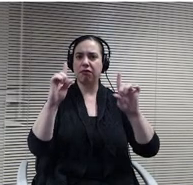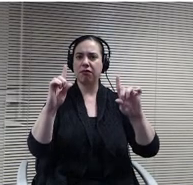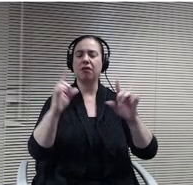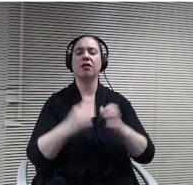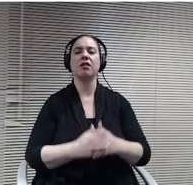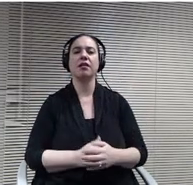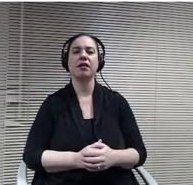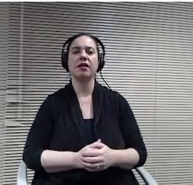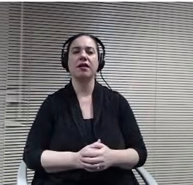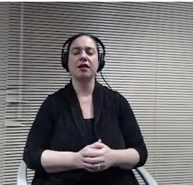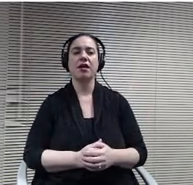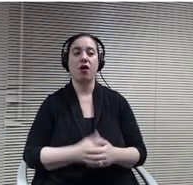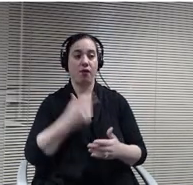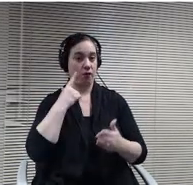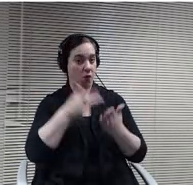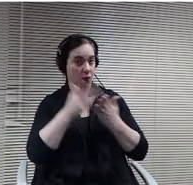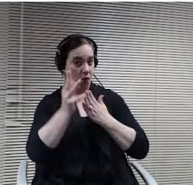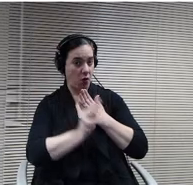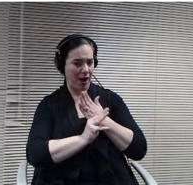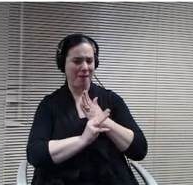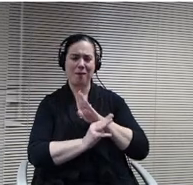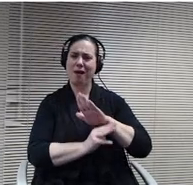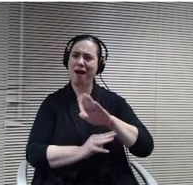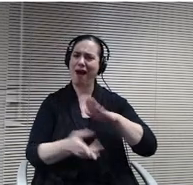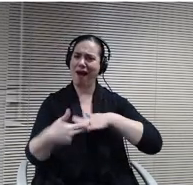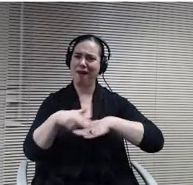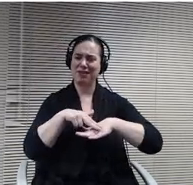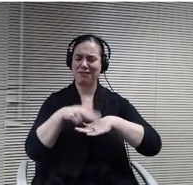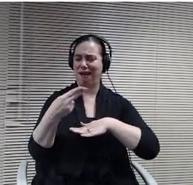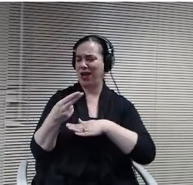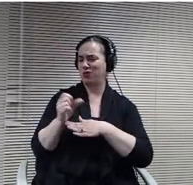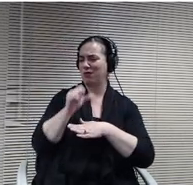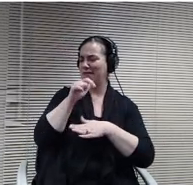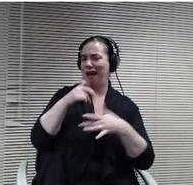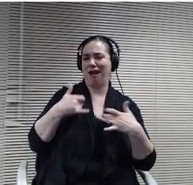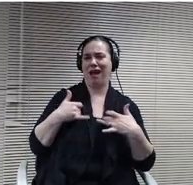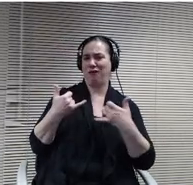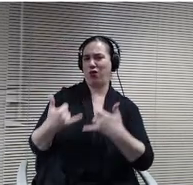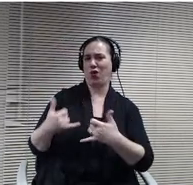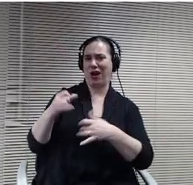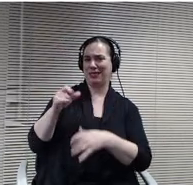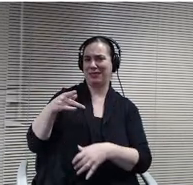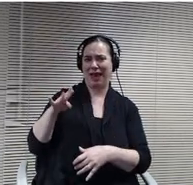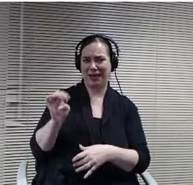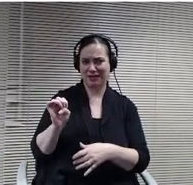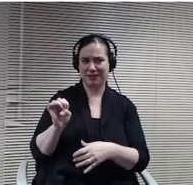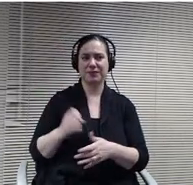this current space at the high school post. Visit one of the staff, find again classrooms partnerships in just some of the